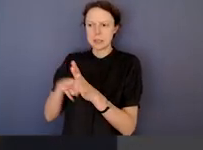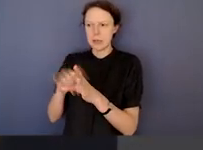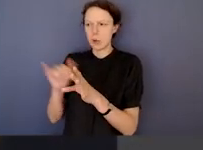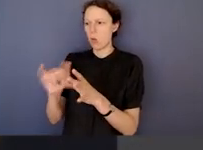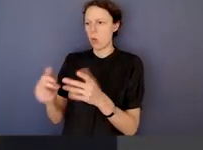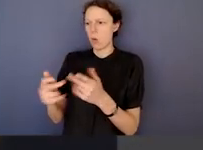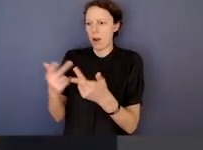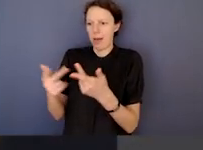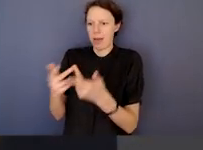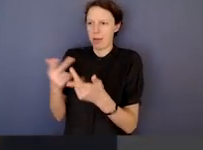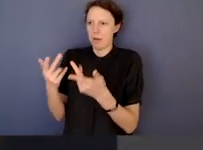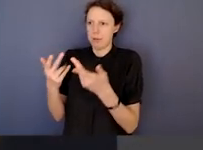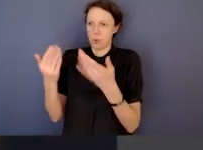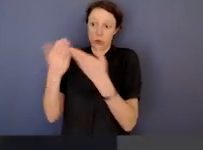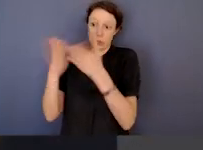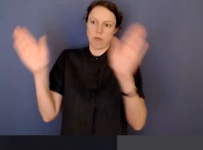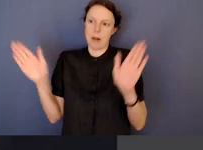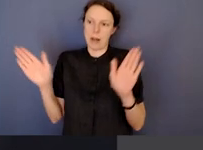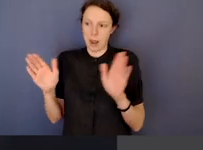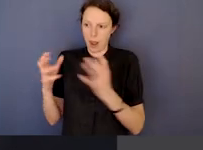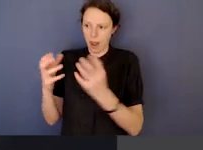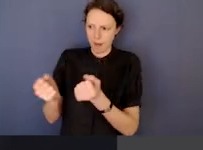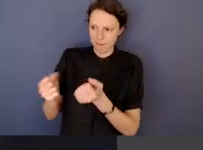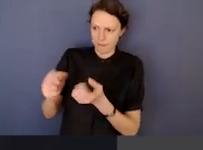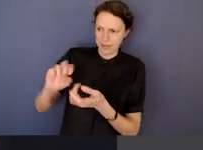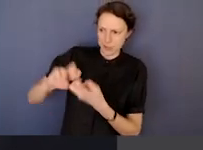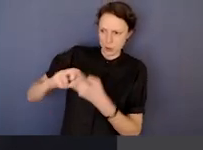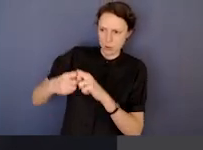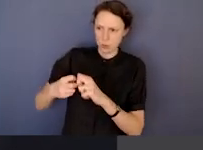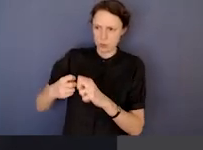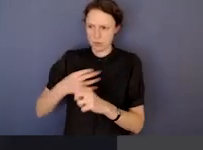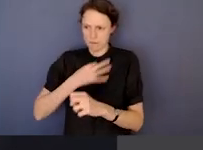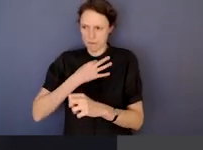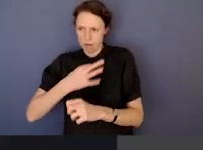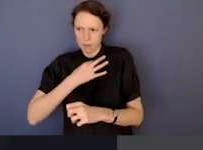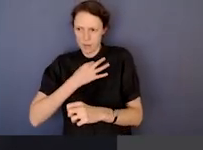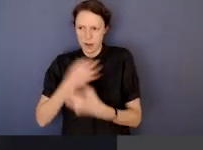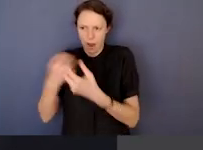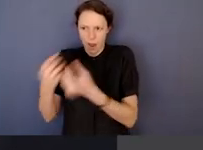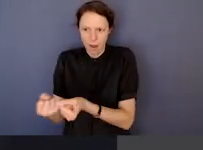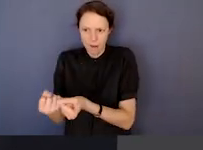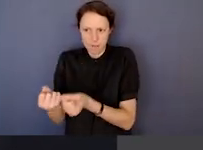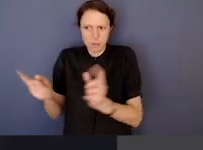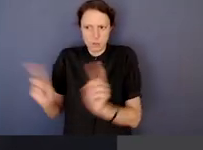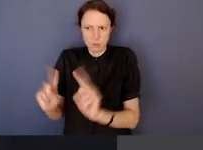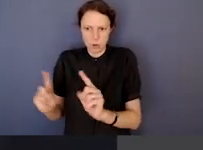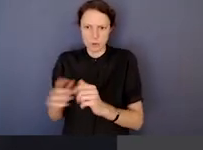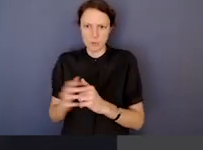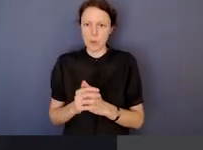So one of the issues that I've flagged I suppose in the past is,